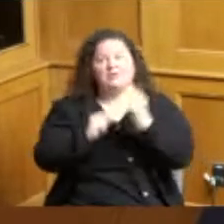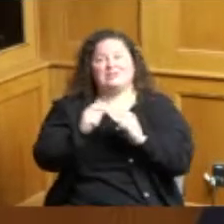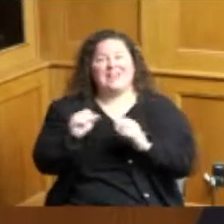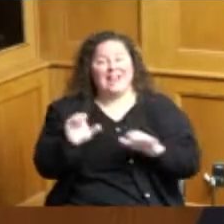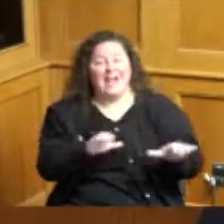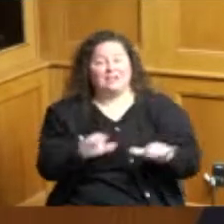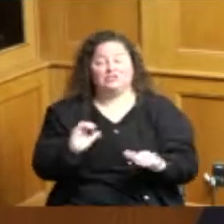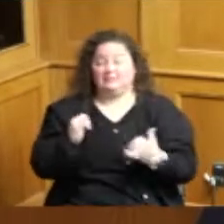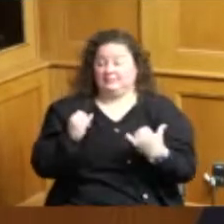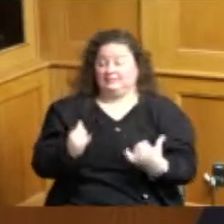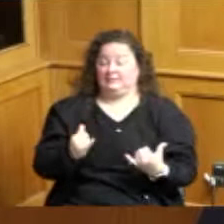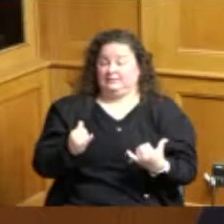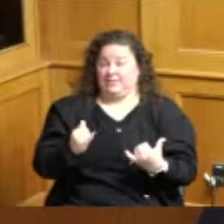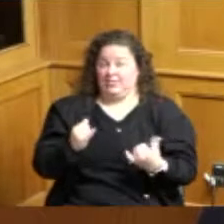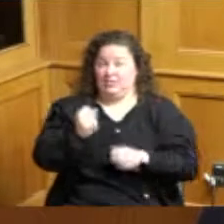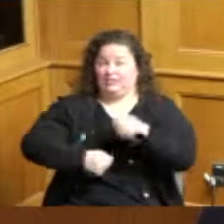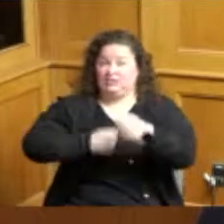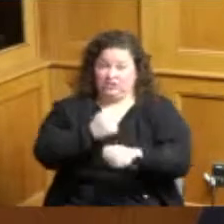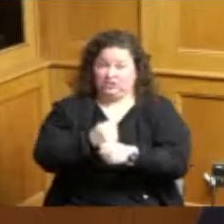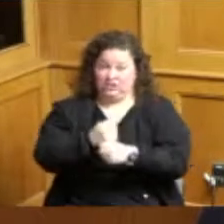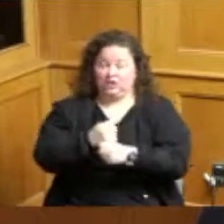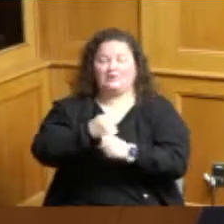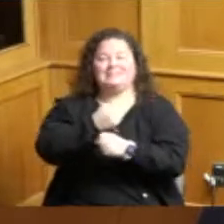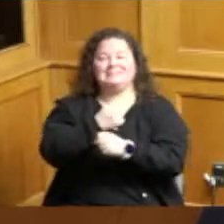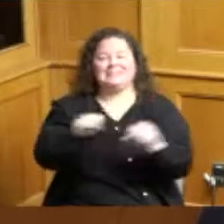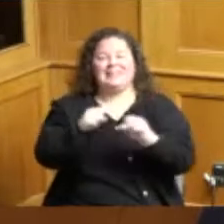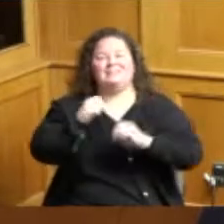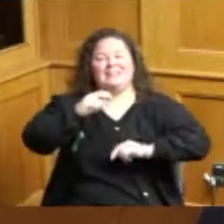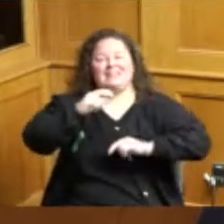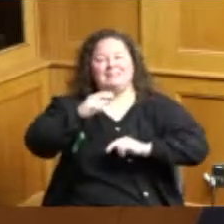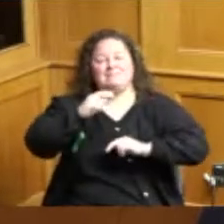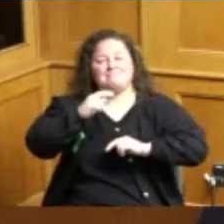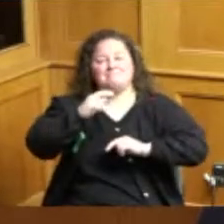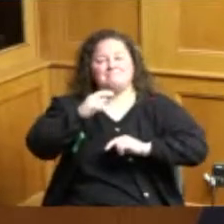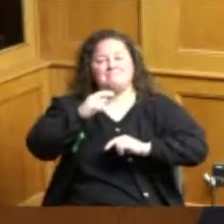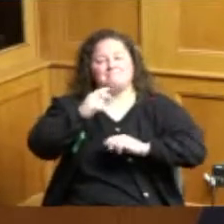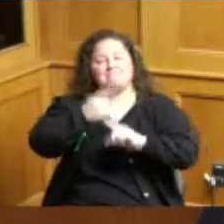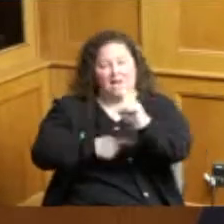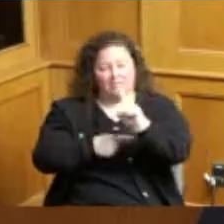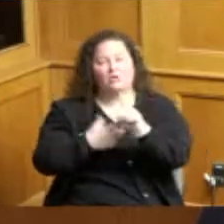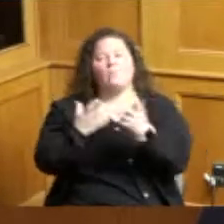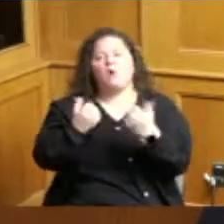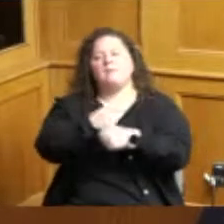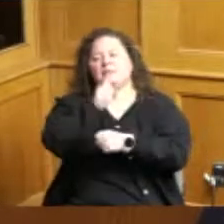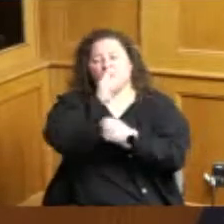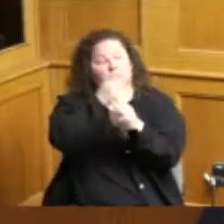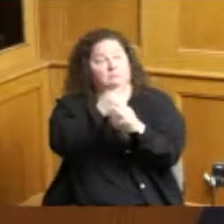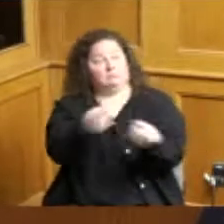encourages all to raise awareness about planning for safe and sustainable construction